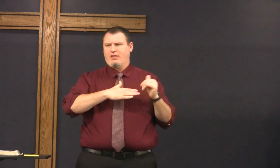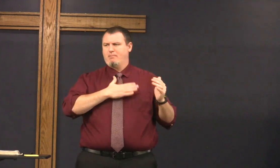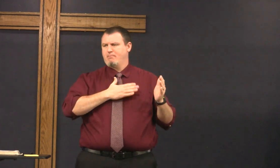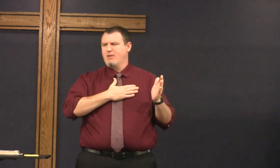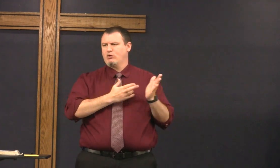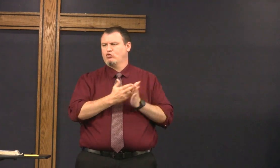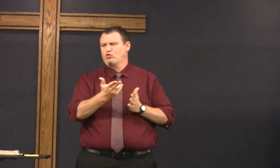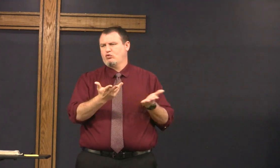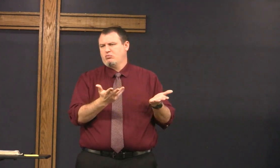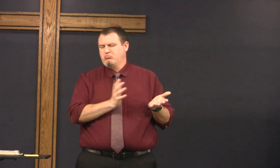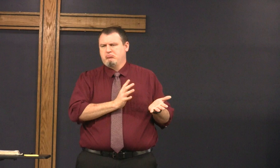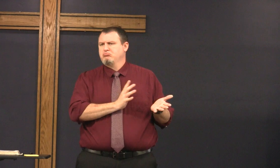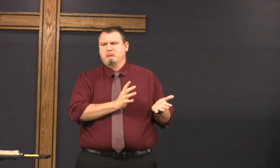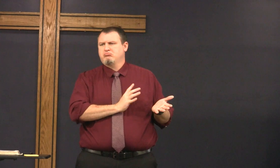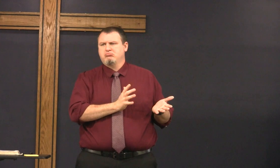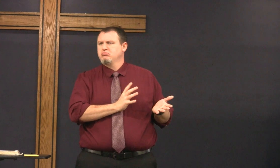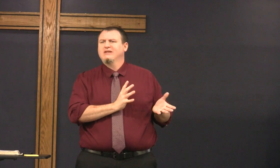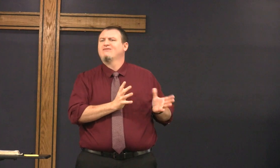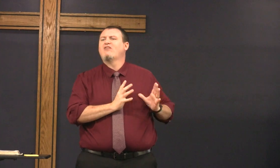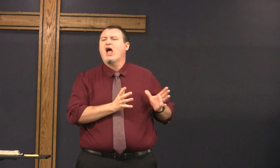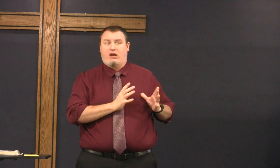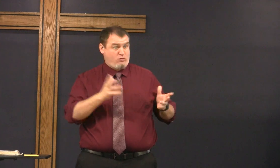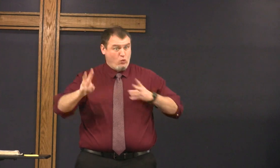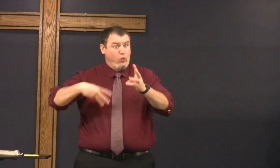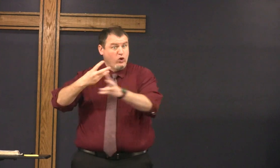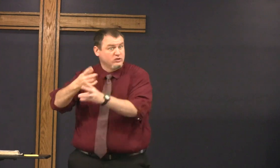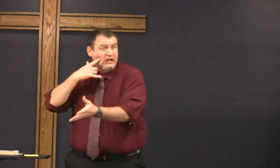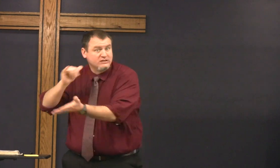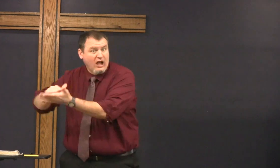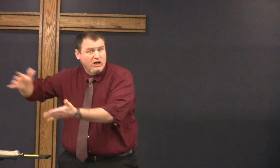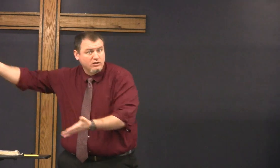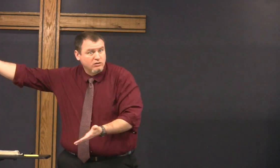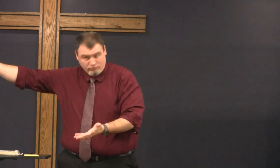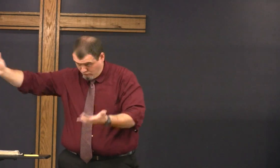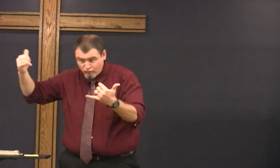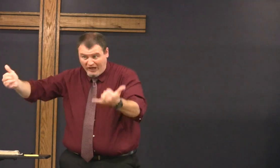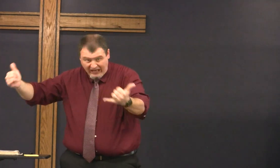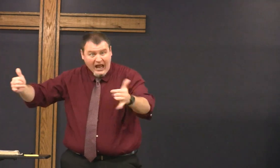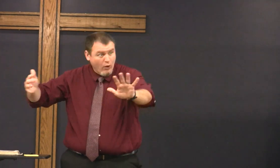your truth may be different than my truth and that's fine the world thinks